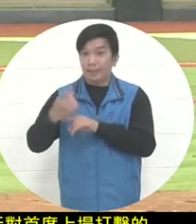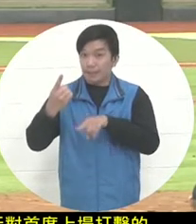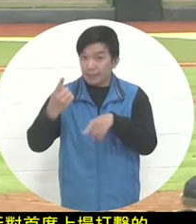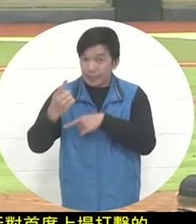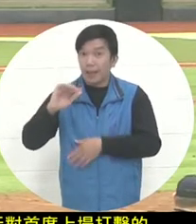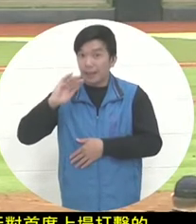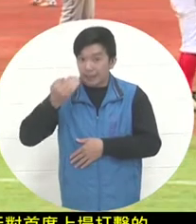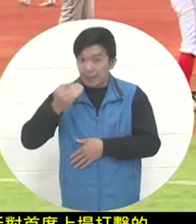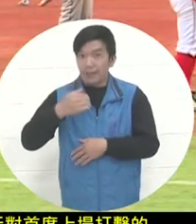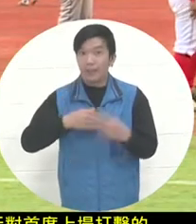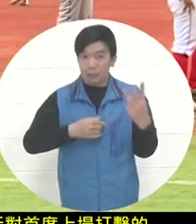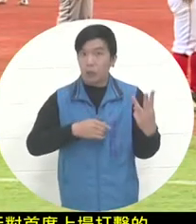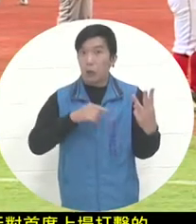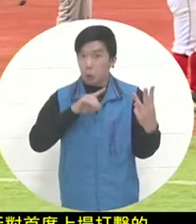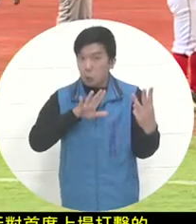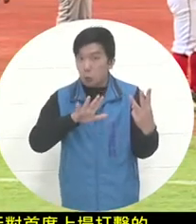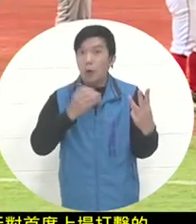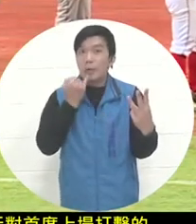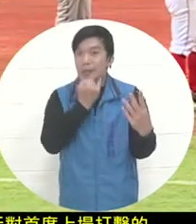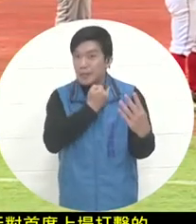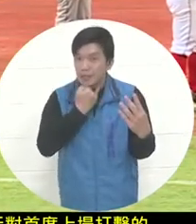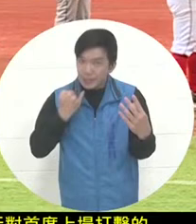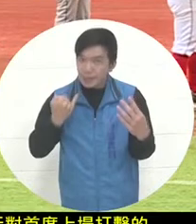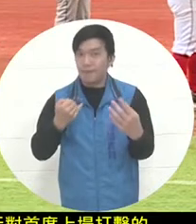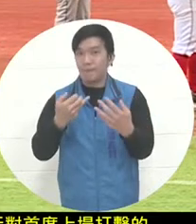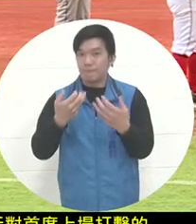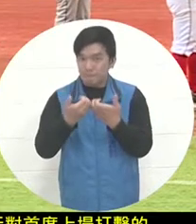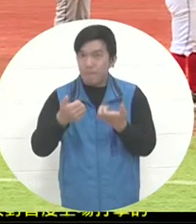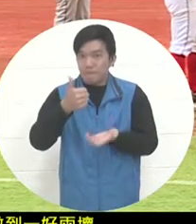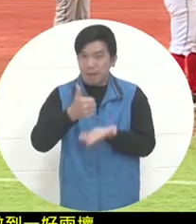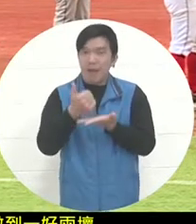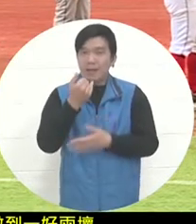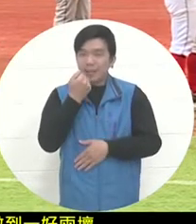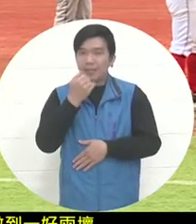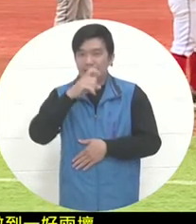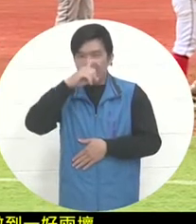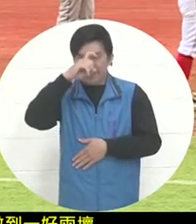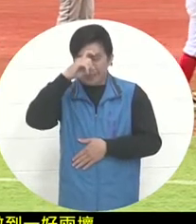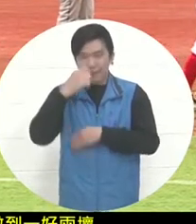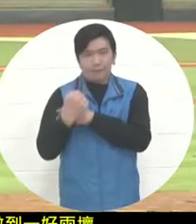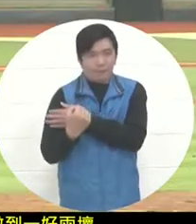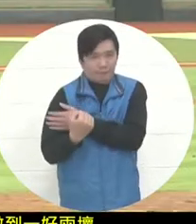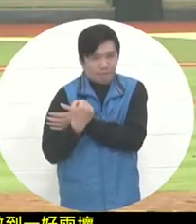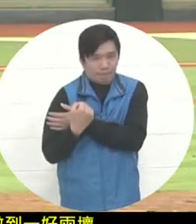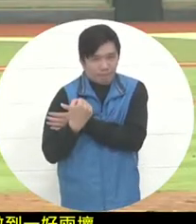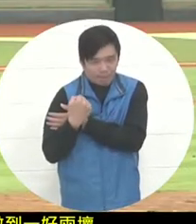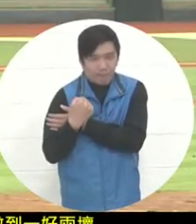once one is out. But the most important thing in this game is to reduce the score difference to less than 10 points,